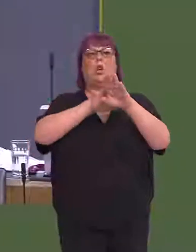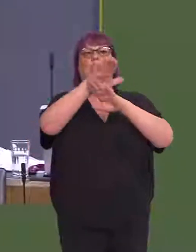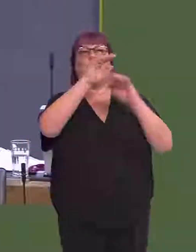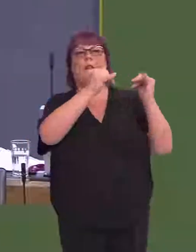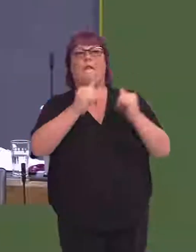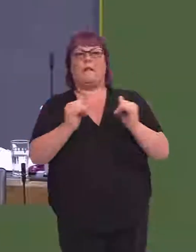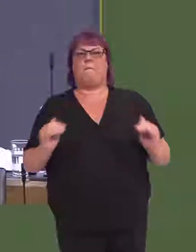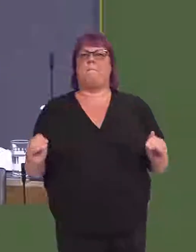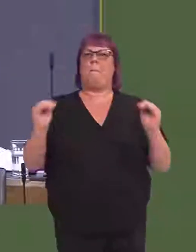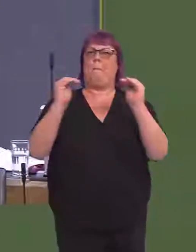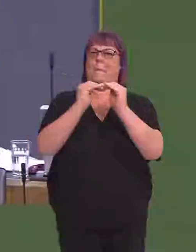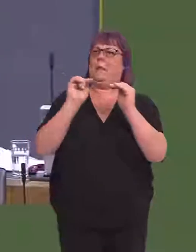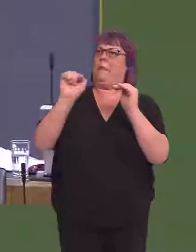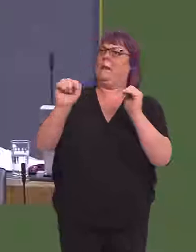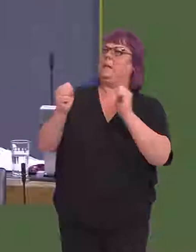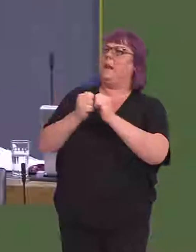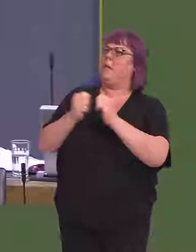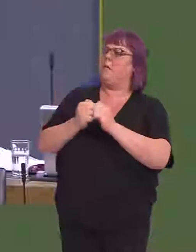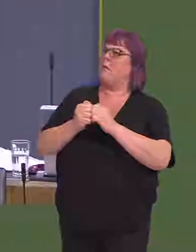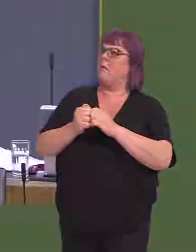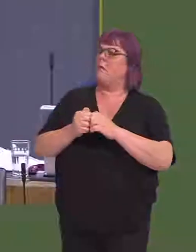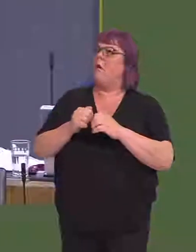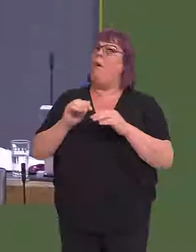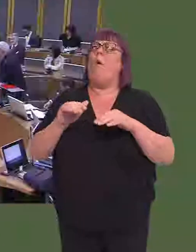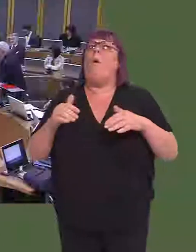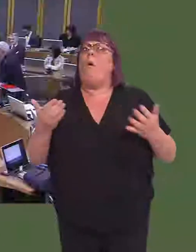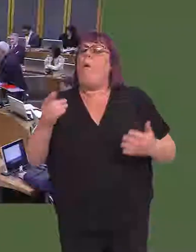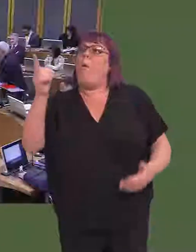affairs committee is met by this deal. The list goes on.